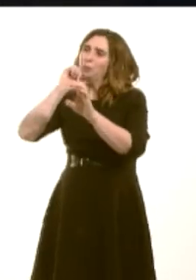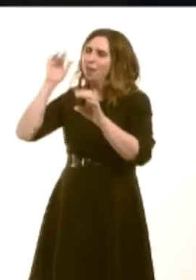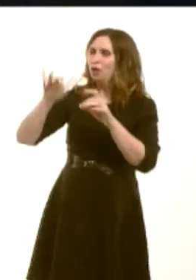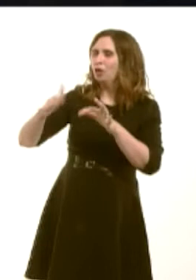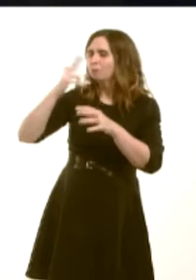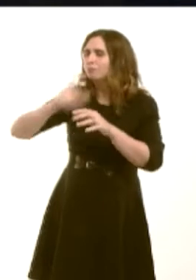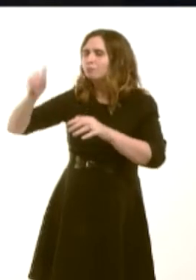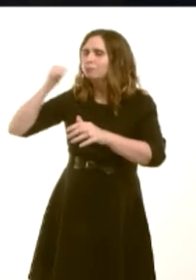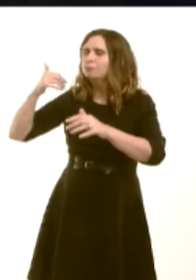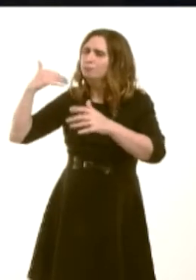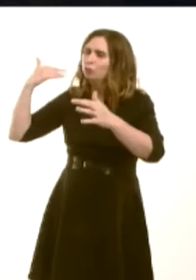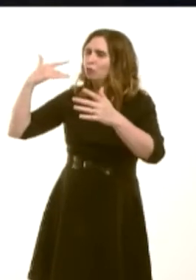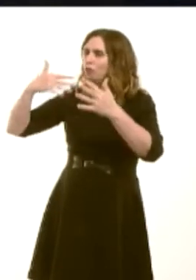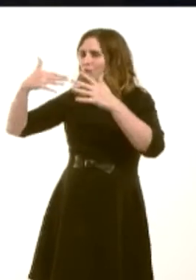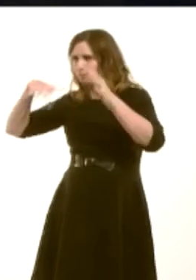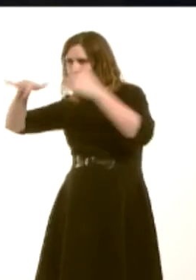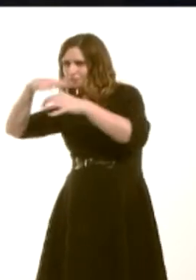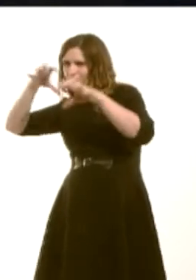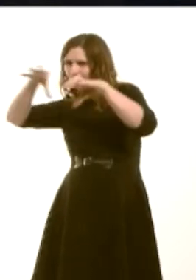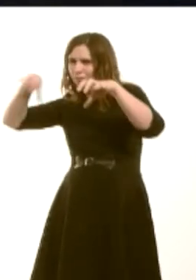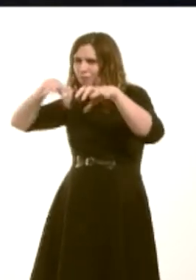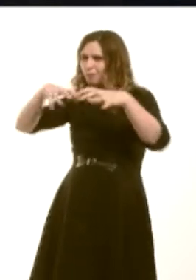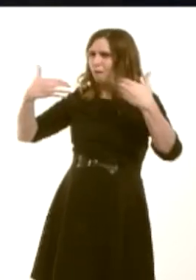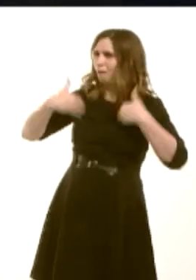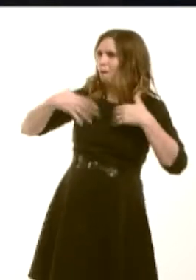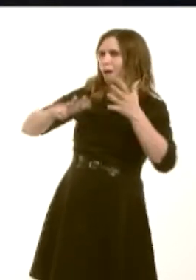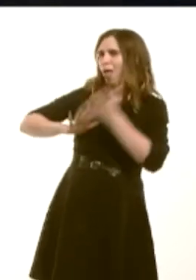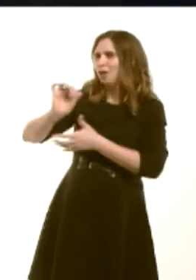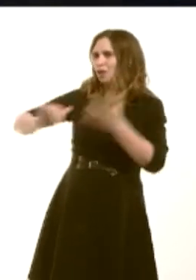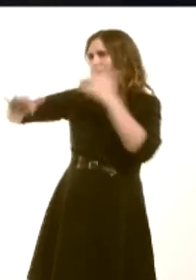and culture hub, which will greatly enrich experience in that area. First Minister, I